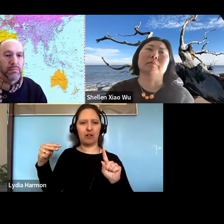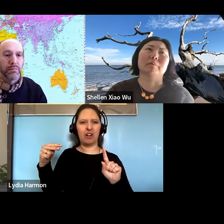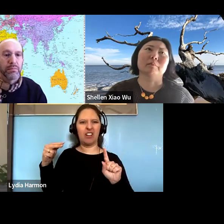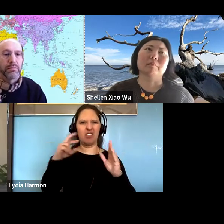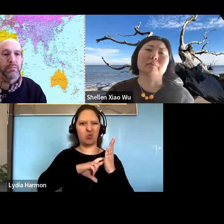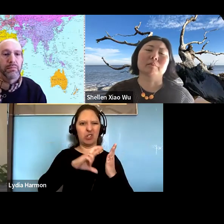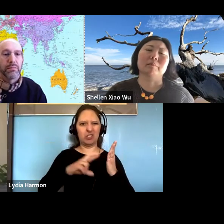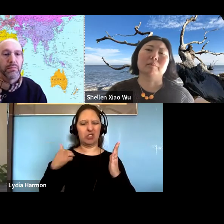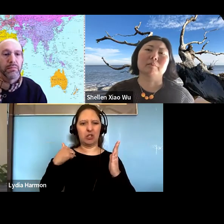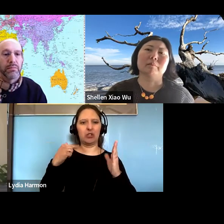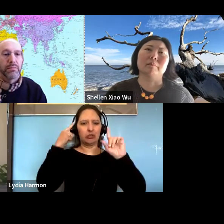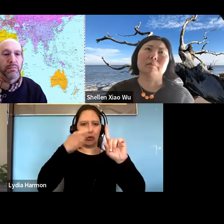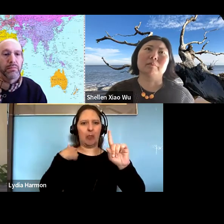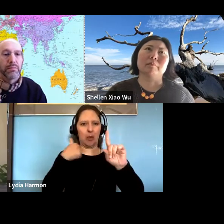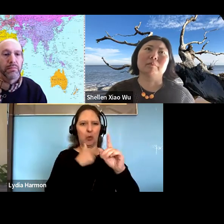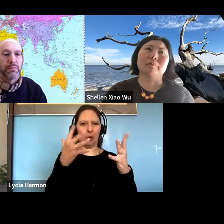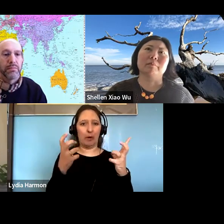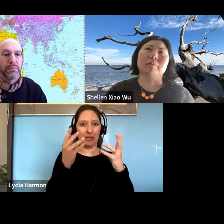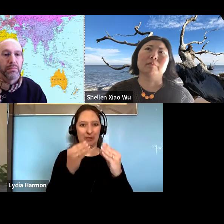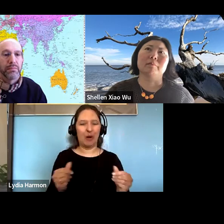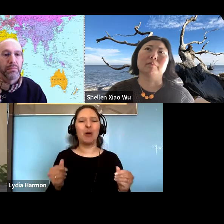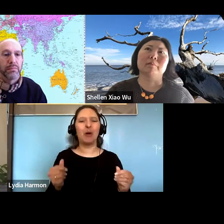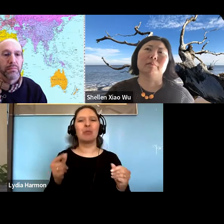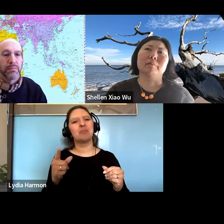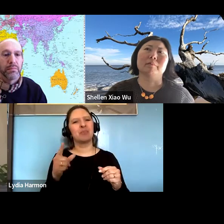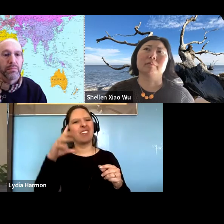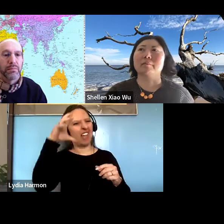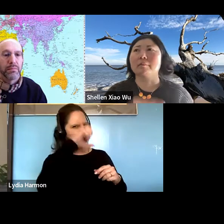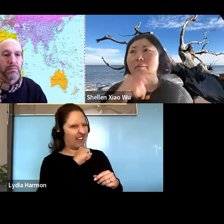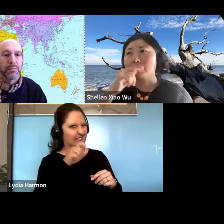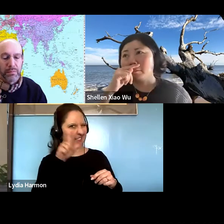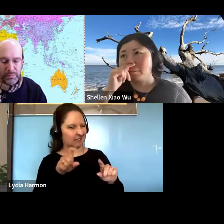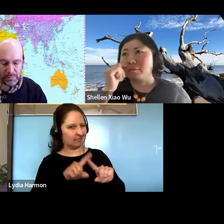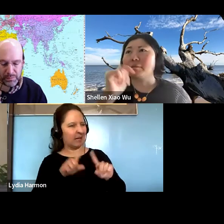Timothy Gill: gotcha yeah sure that this differentiator with qualitative storage, etc, I guess i've been i'm thinking about like.